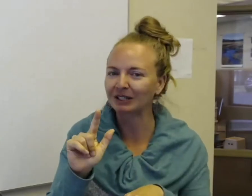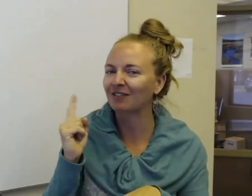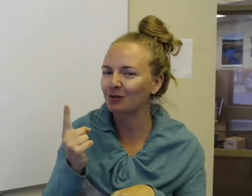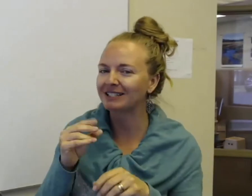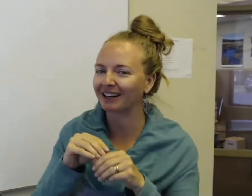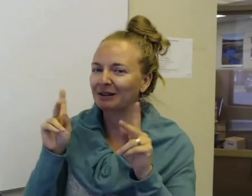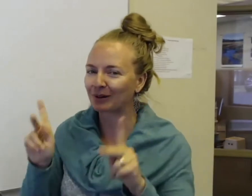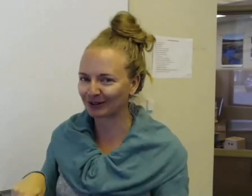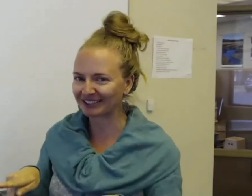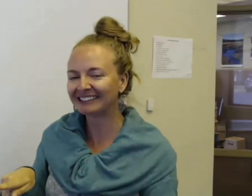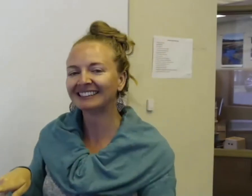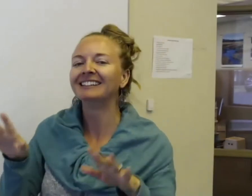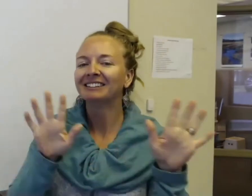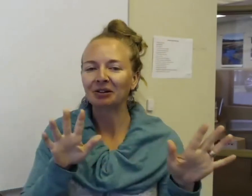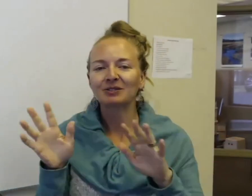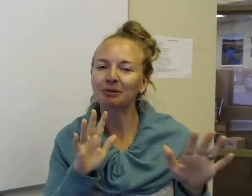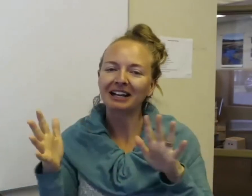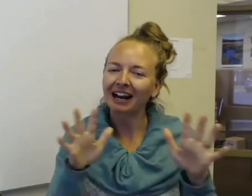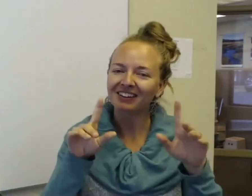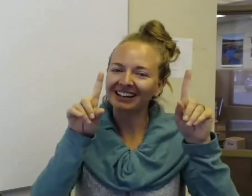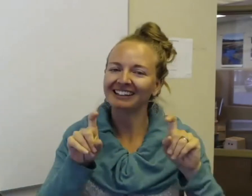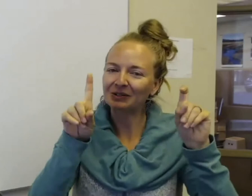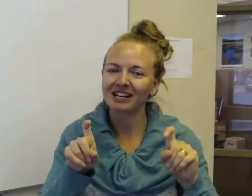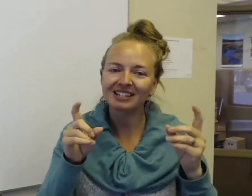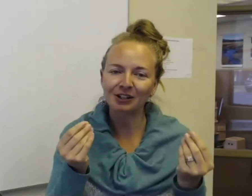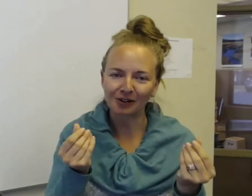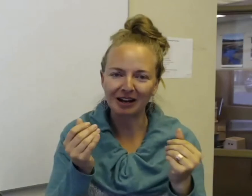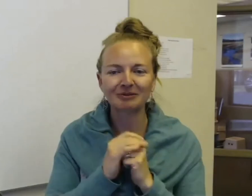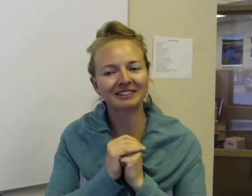it in person. So this will be kind of a, you know, testing the ground.